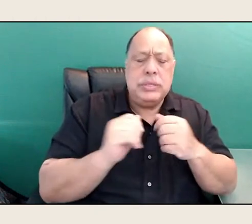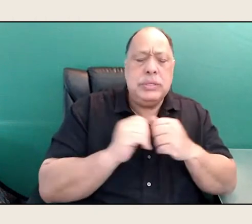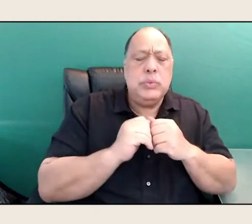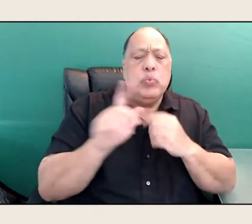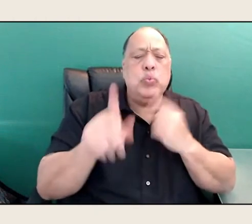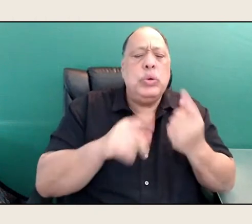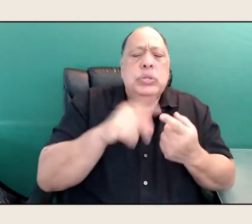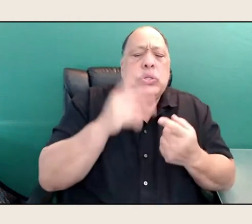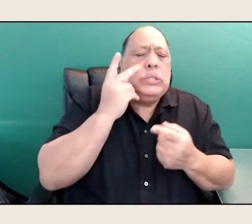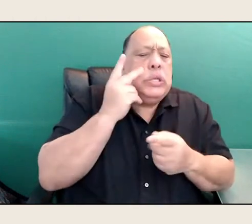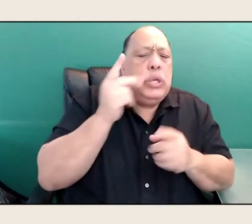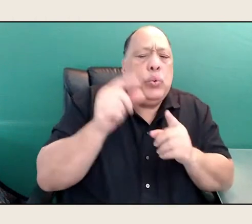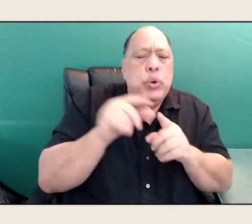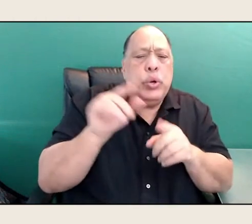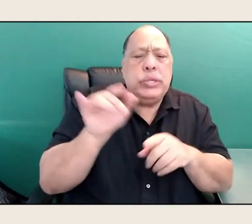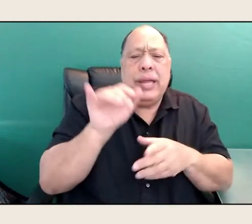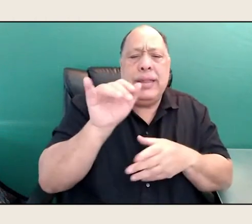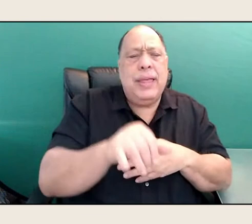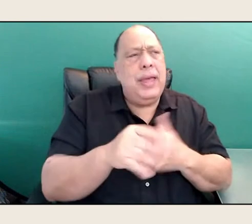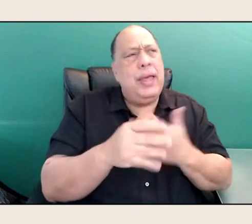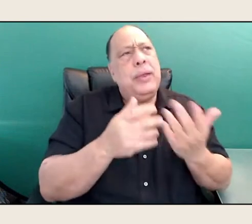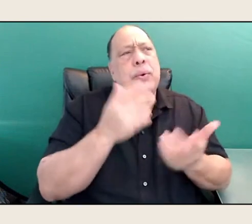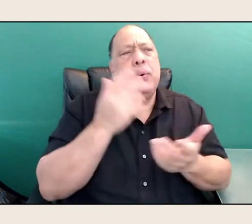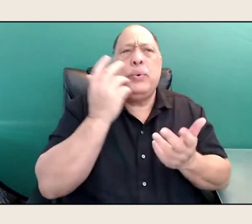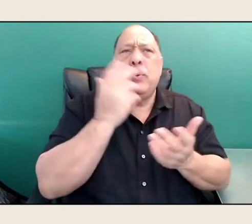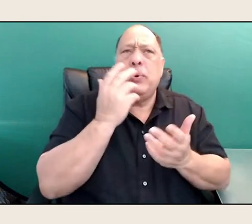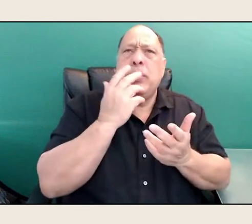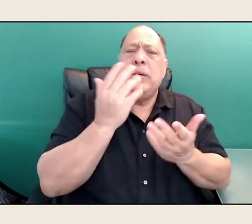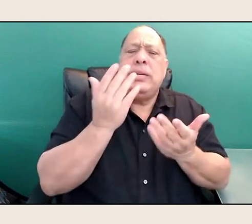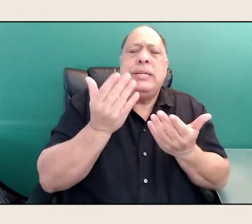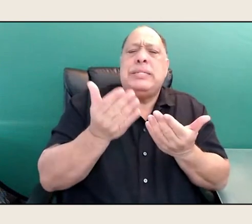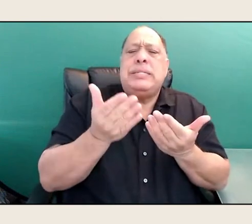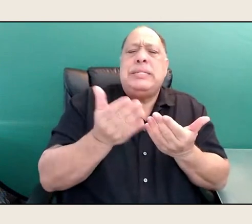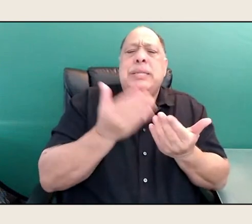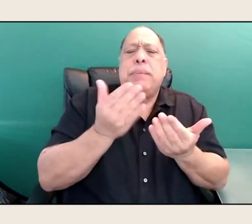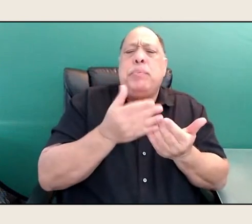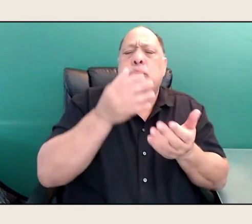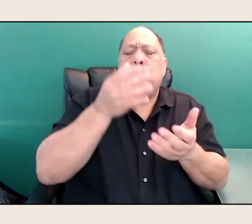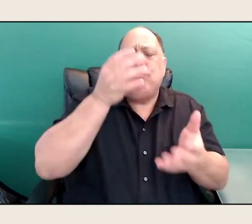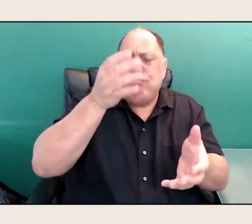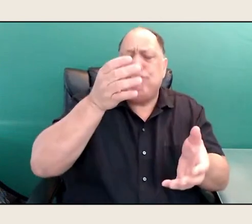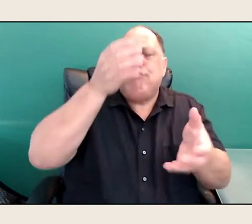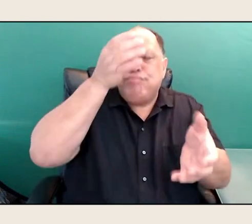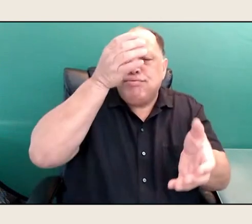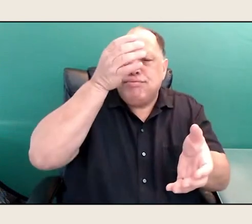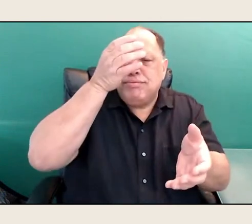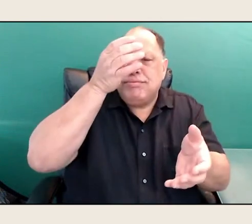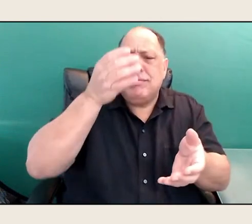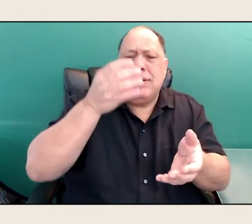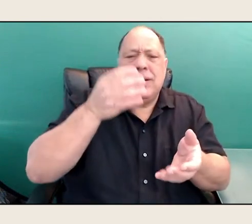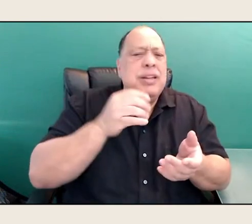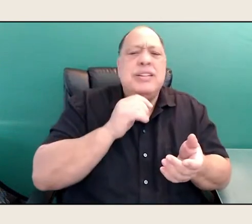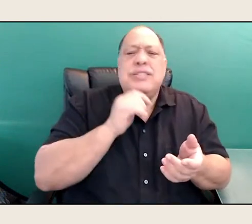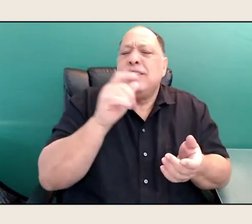I think is such a simple genius thing that doesn't even have to cost a lot of money,